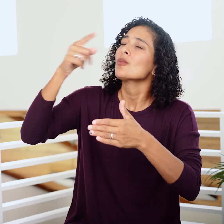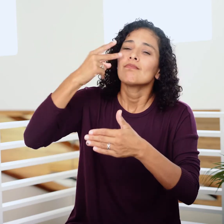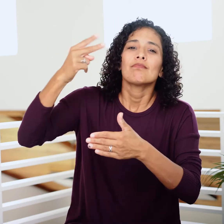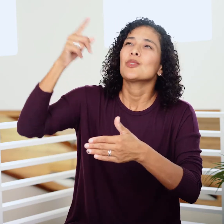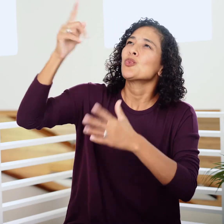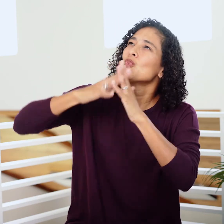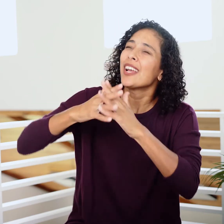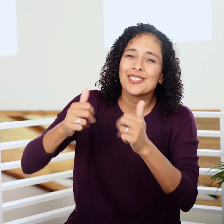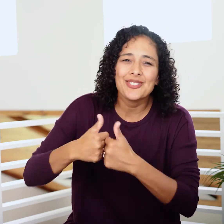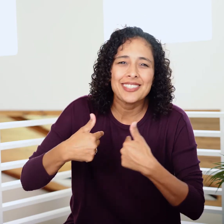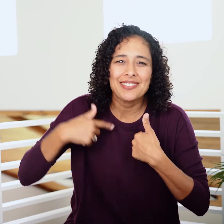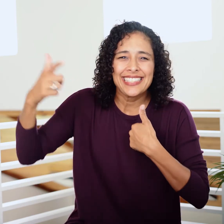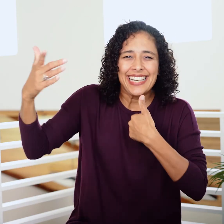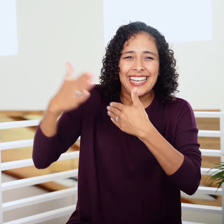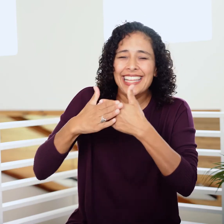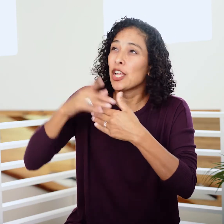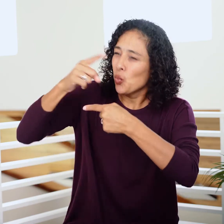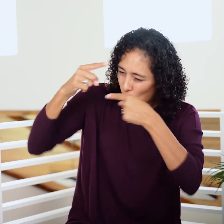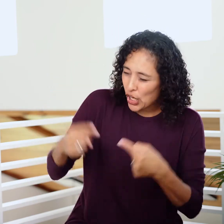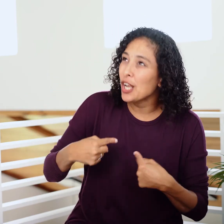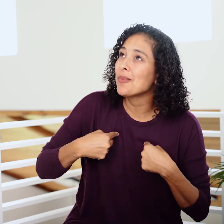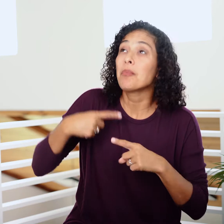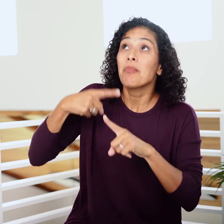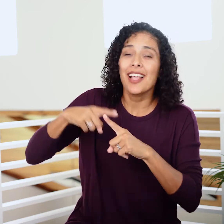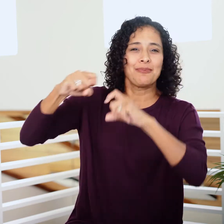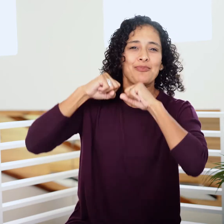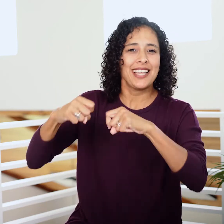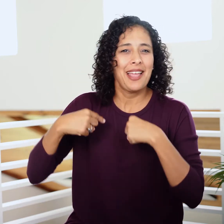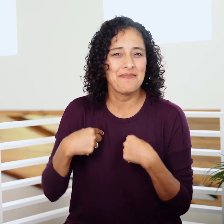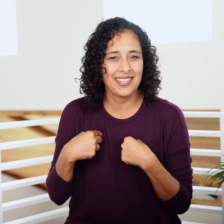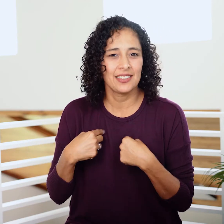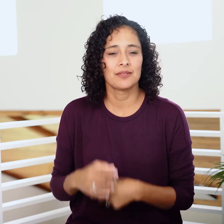near to him, wrestled with him, injured him and protected him all at once!